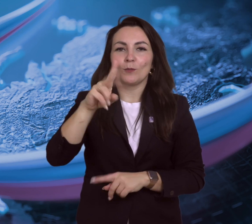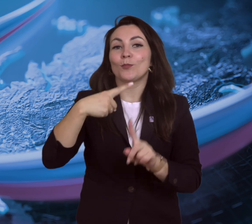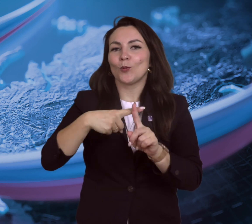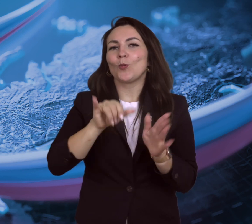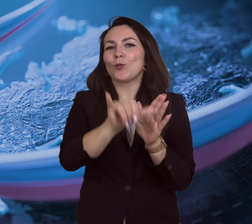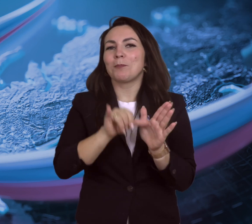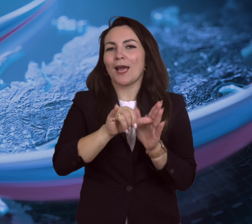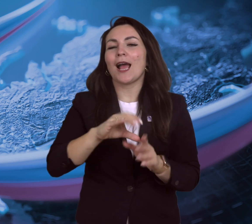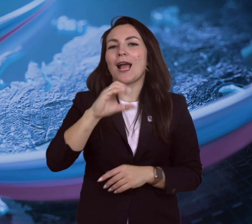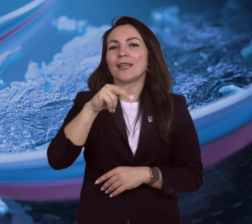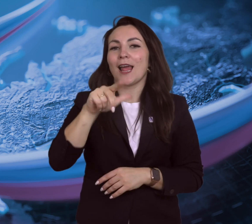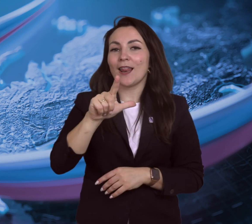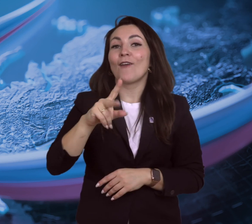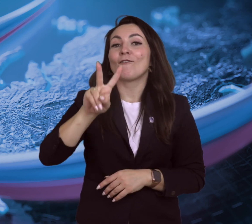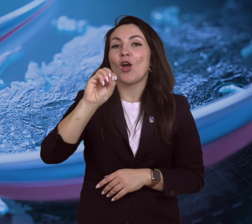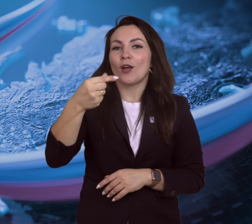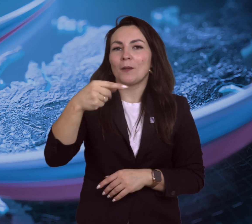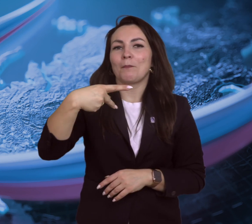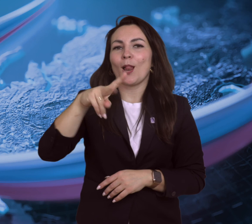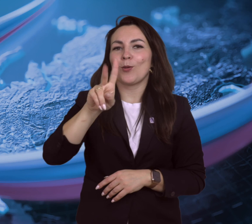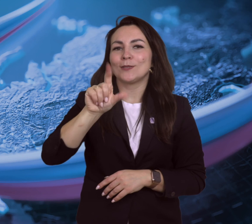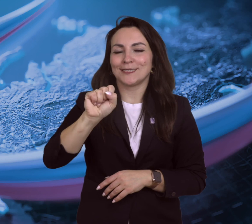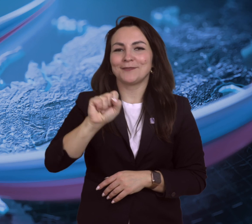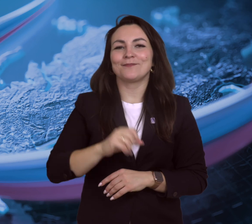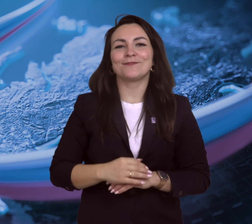and on the VOG Plus YouTube channel.